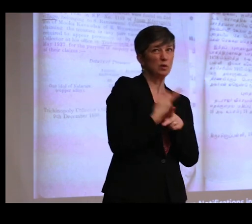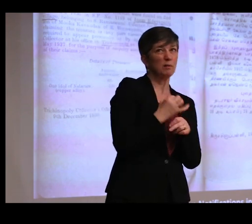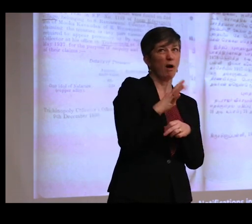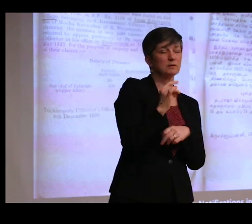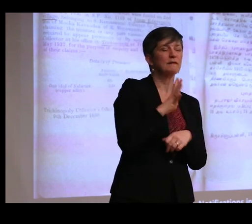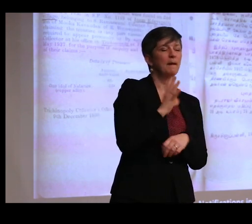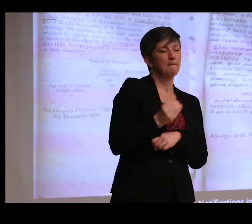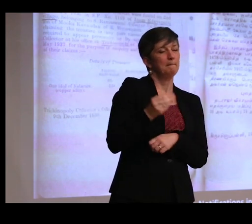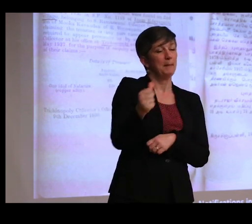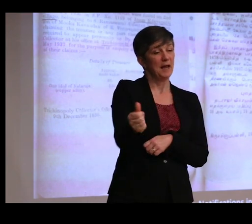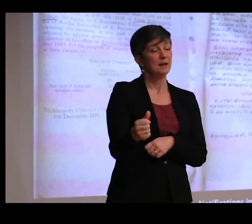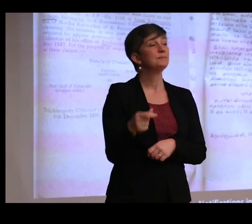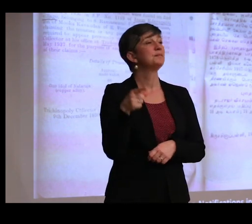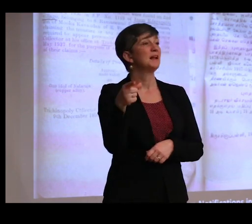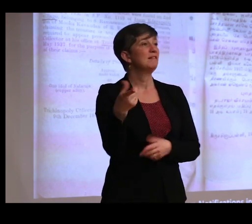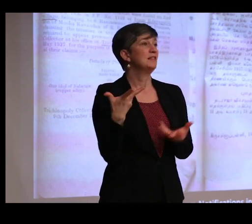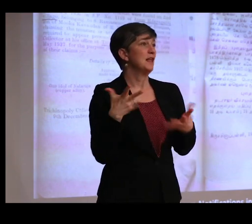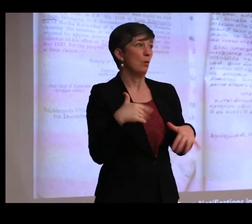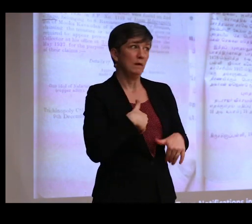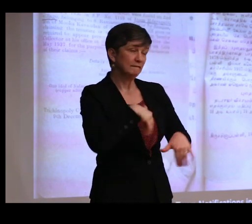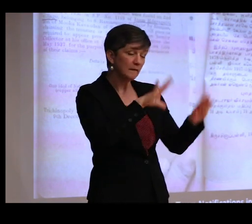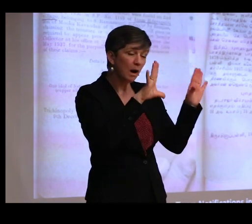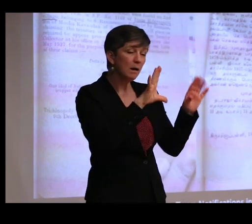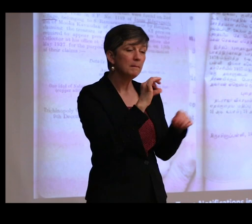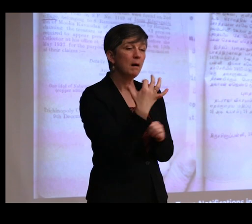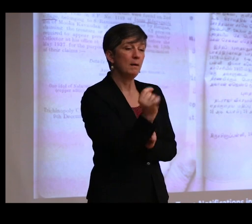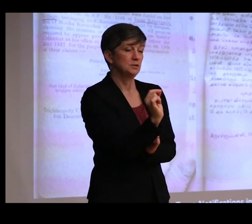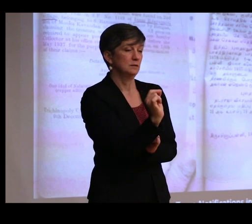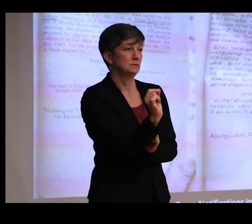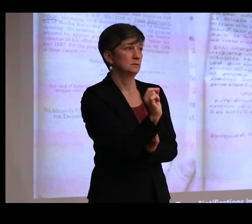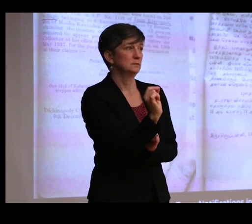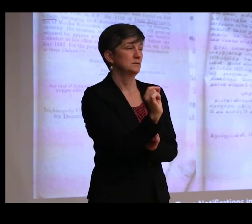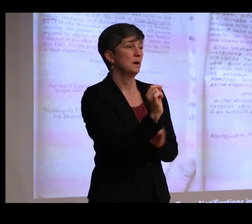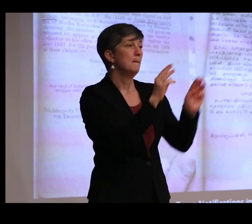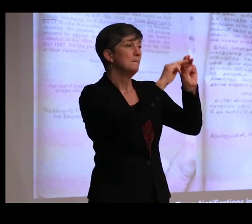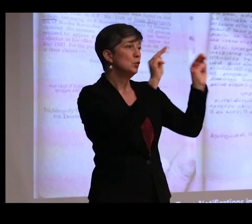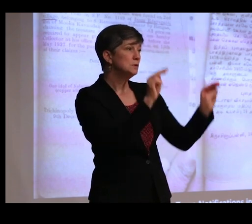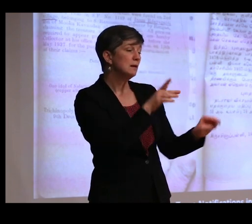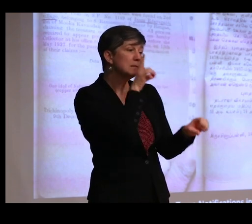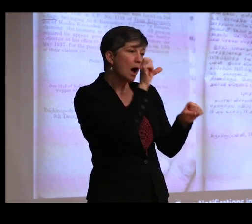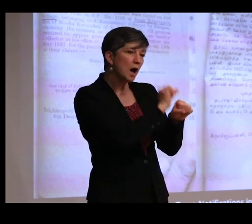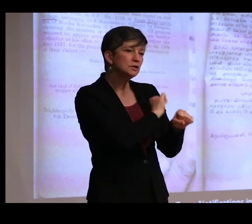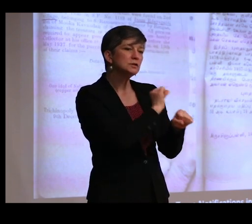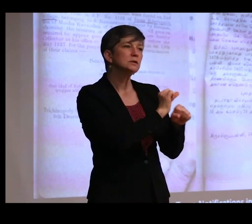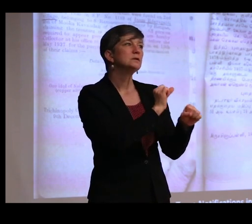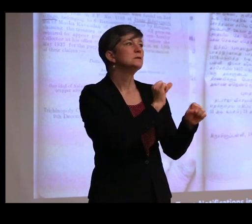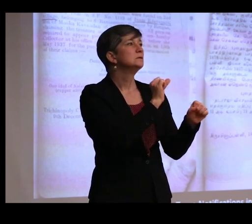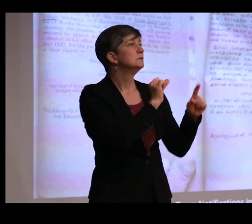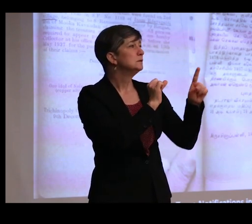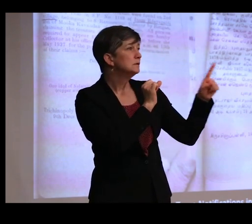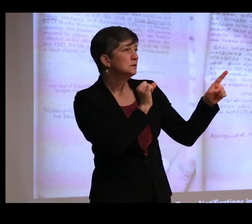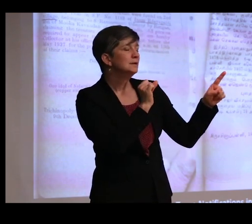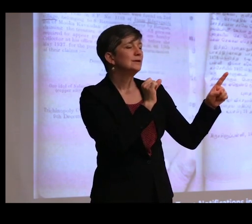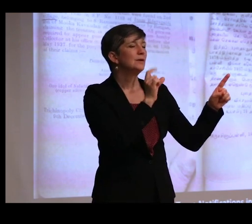But if the claimants did not wish to give up their objects, the museum actually was offered to kind of make a counterclaim.